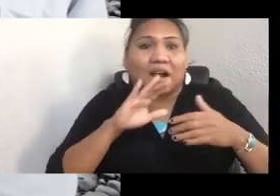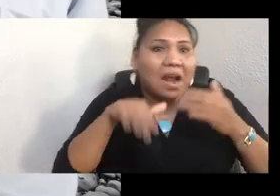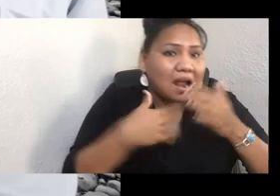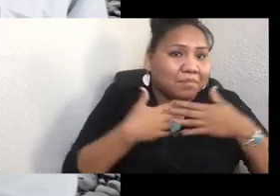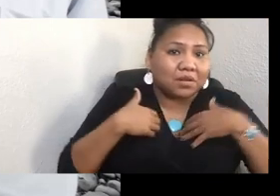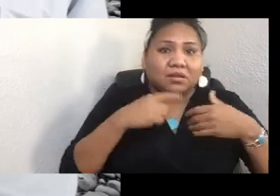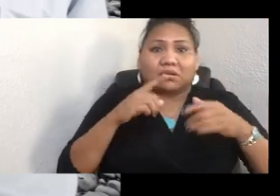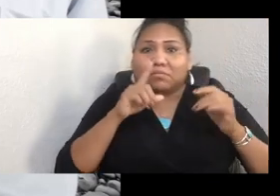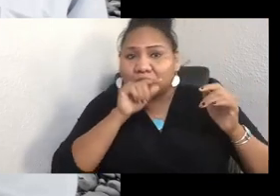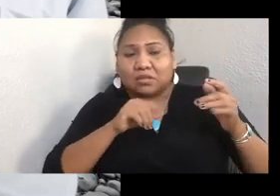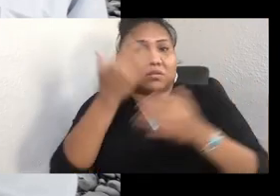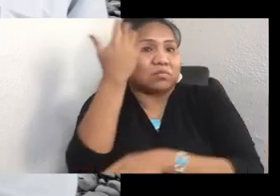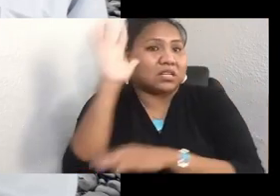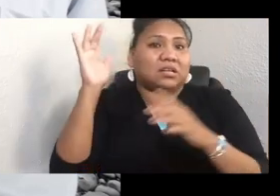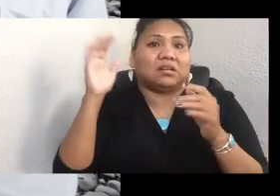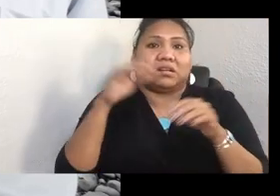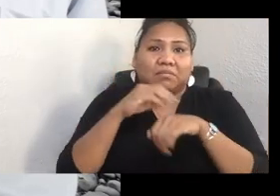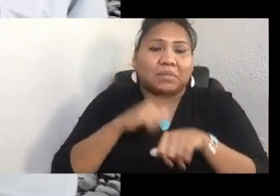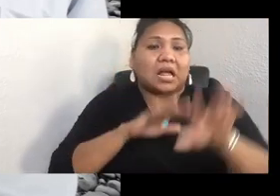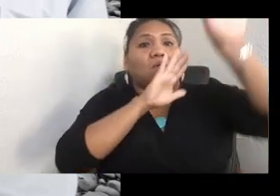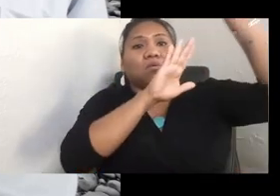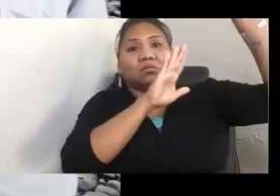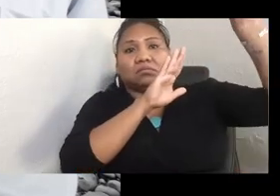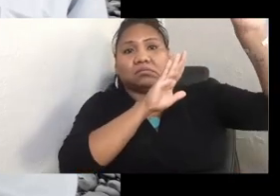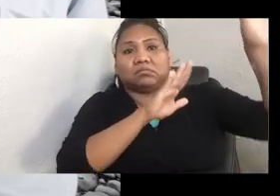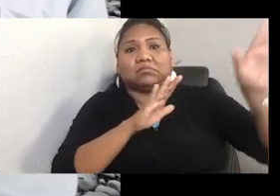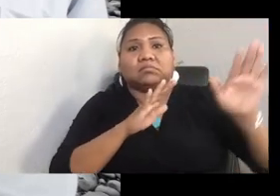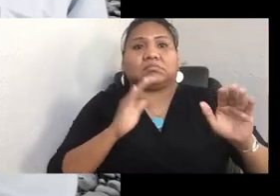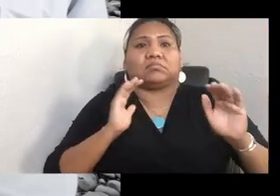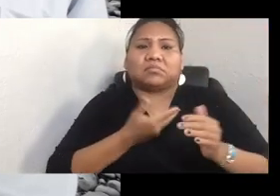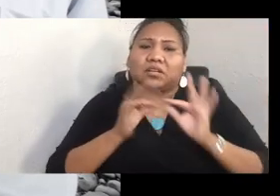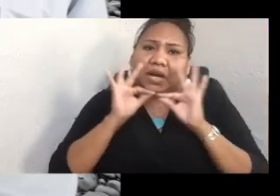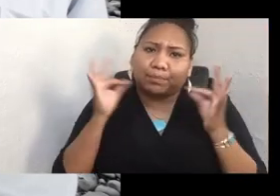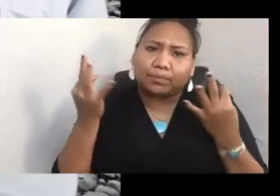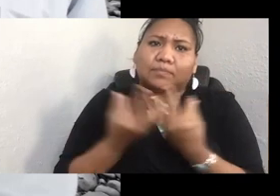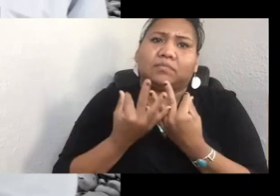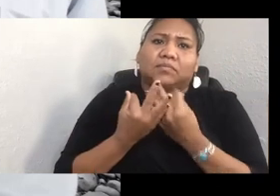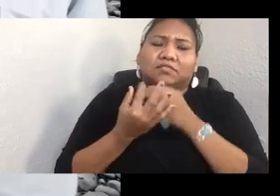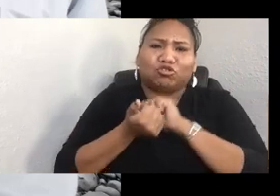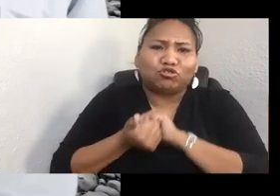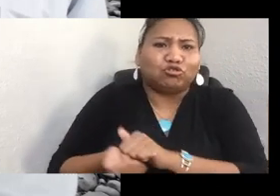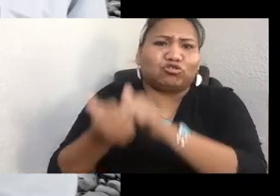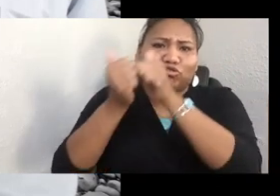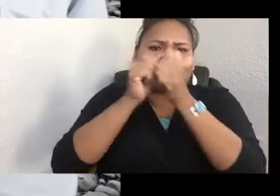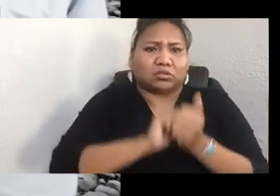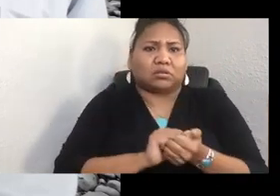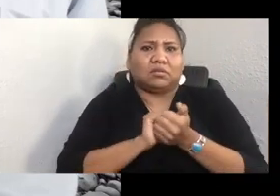because the creator changed them into these things. This is the orientation I was brought up with, and that's how I believe.